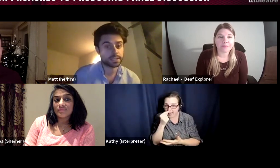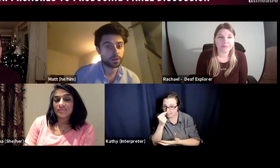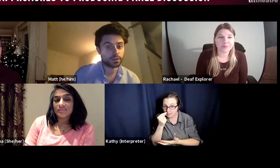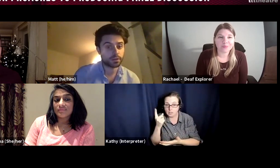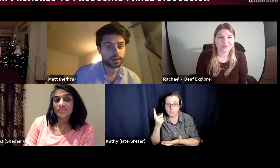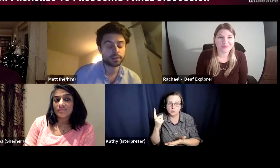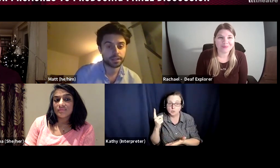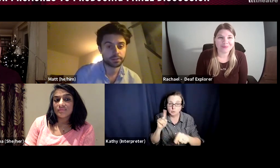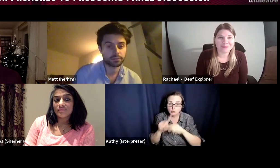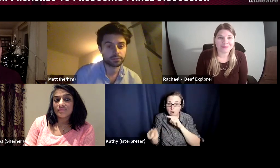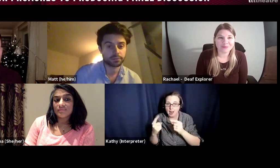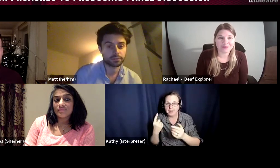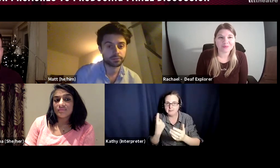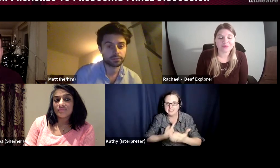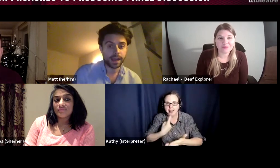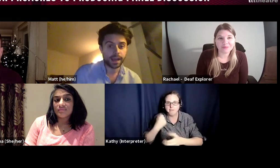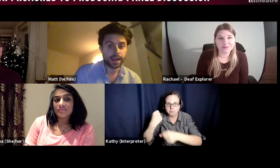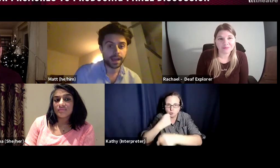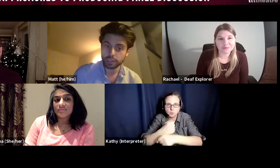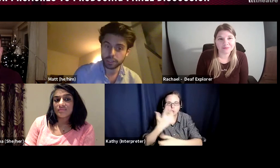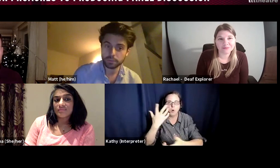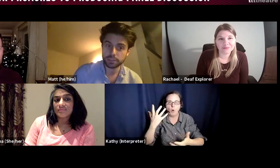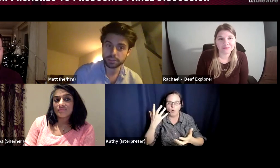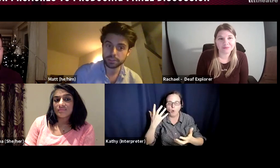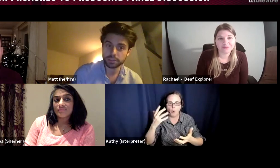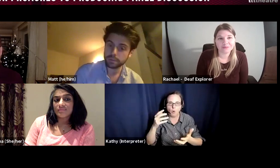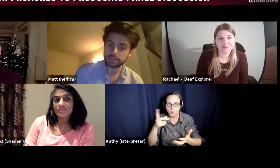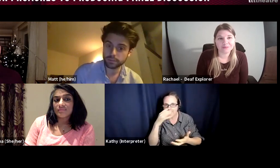the money through that Arts Council bid and then advertise for a producer and I would imagine you'd